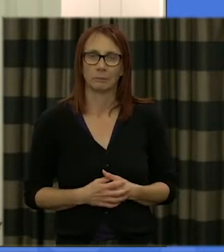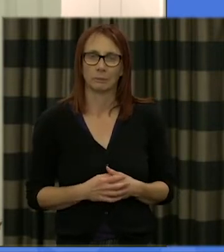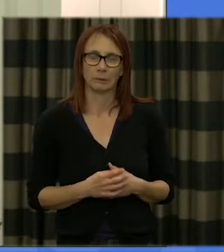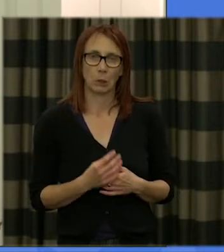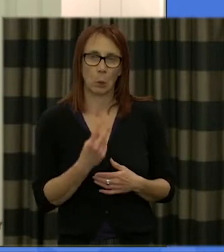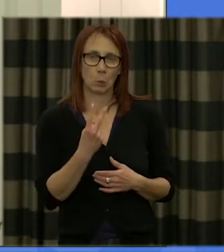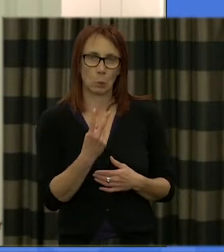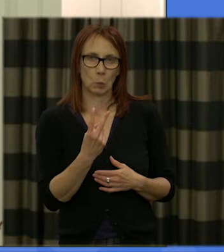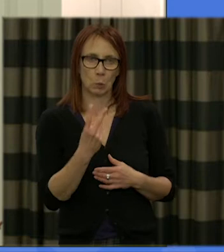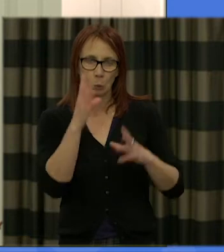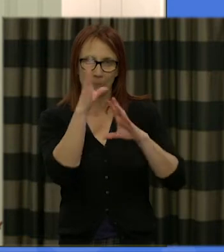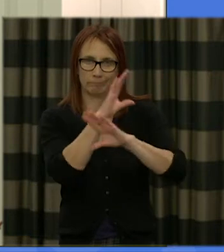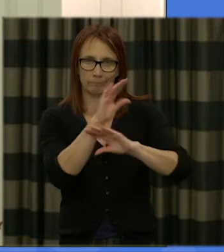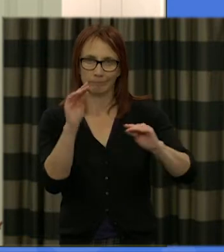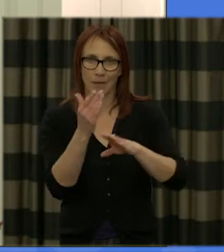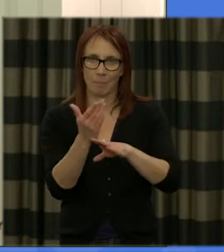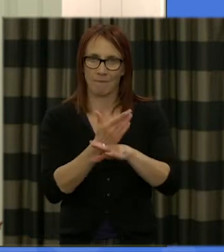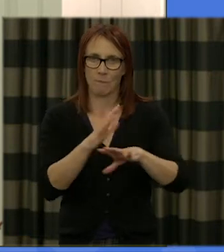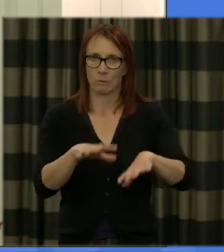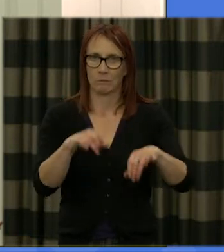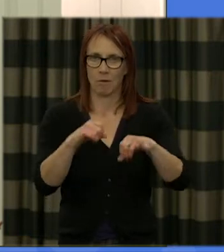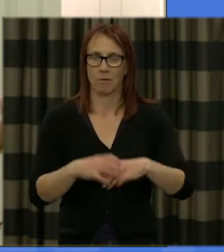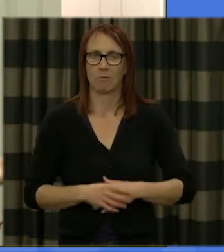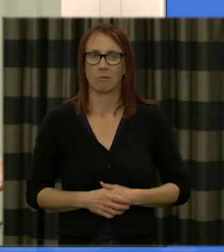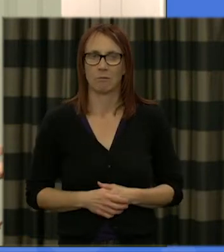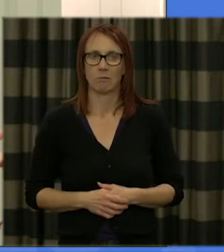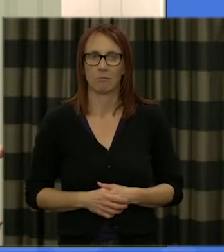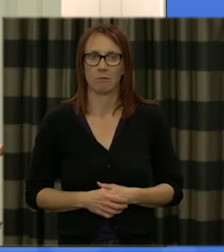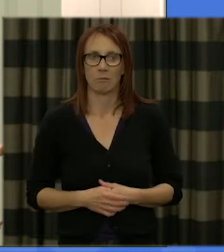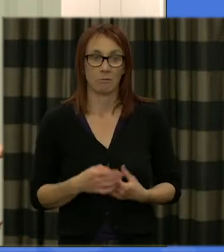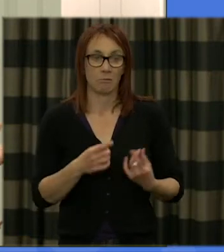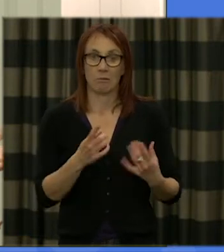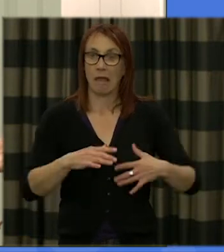points before we start and if you have any issues with your accommodation